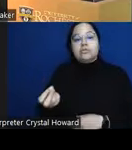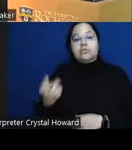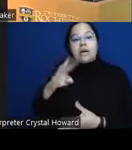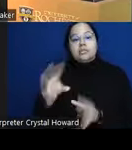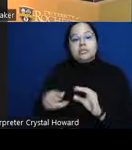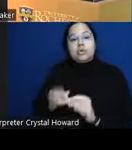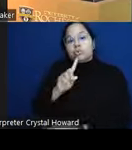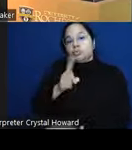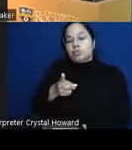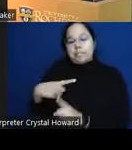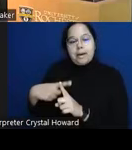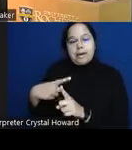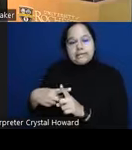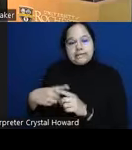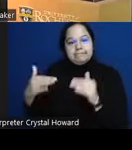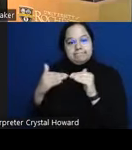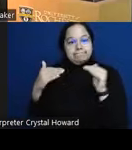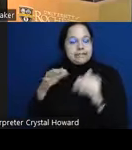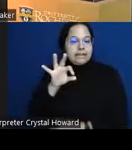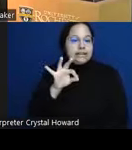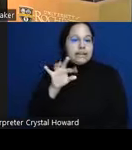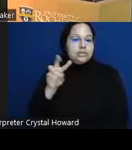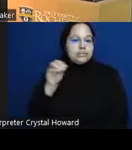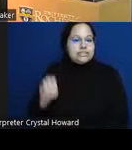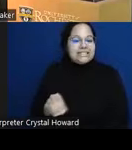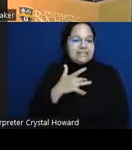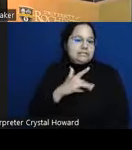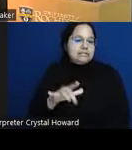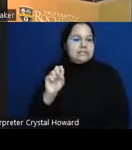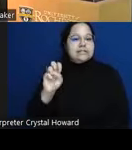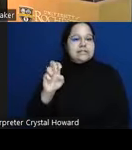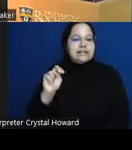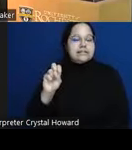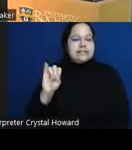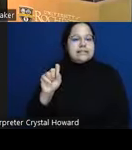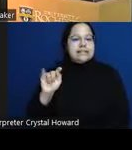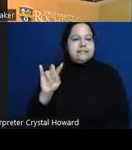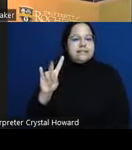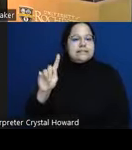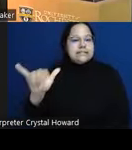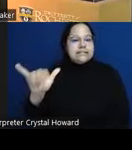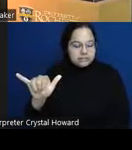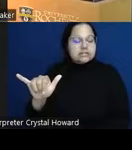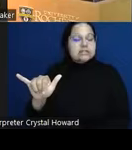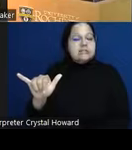give us a sensitivity of about 92% that's uh all of the people that we intended to find how many of